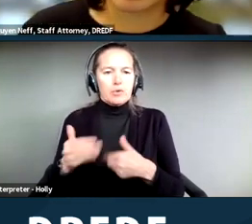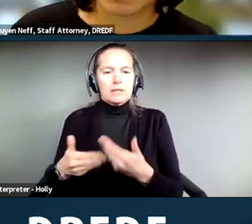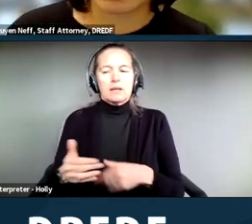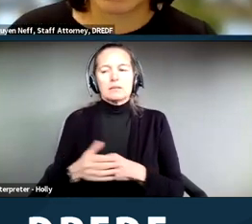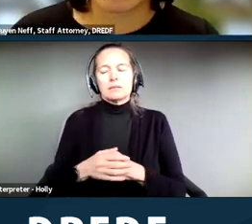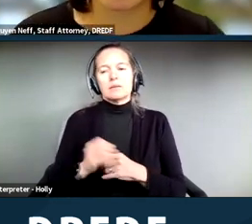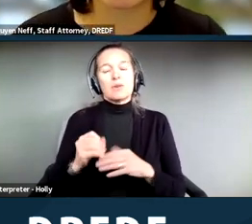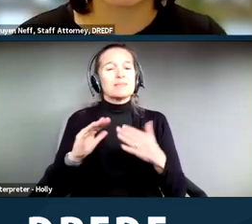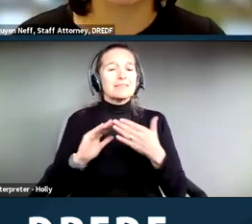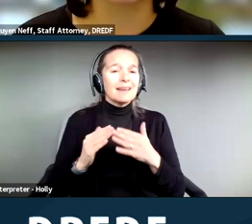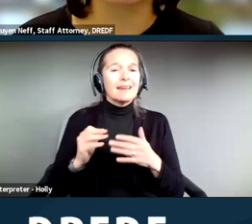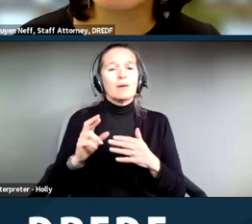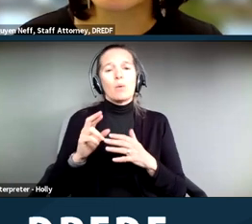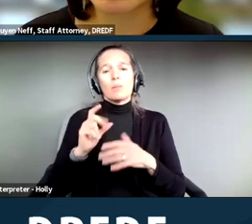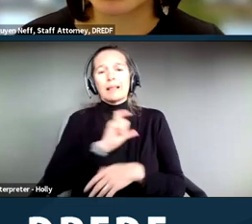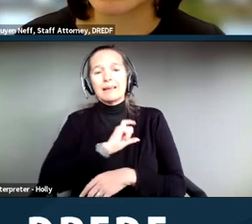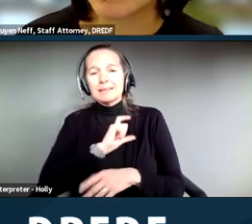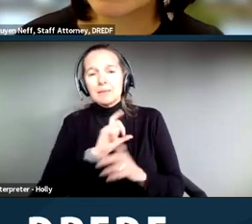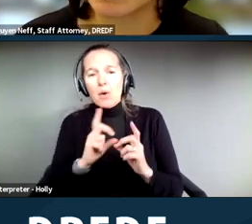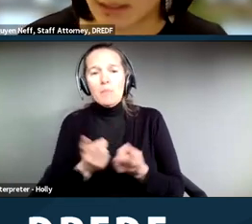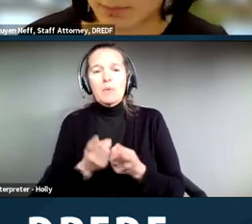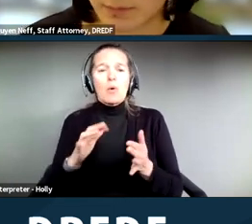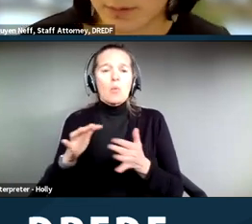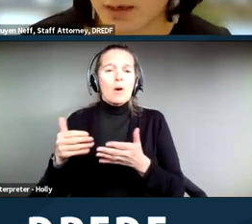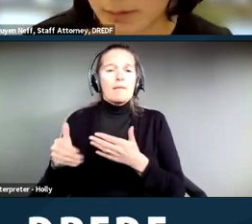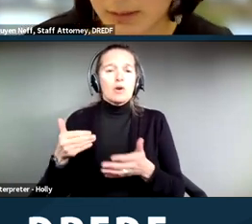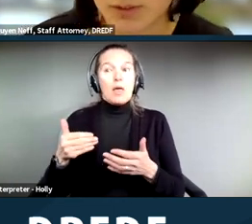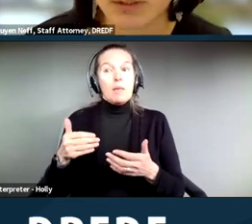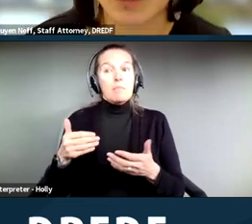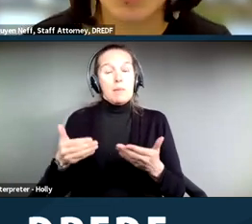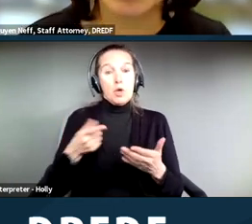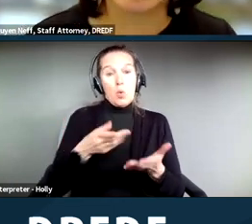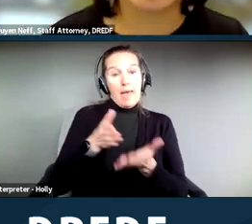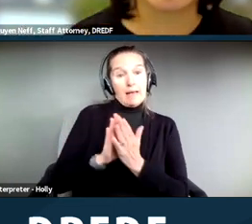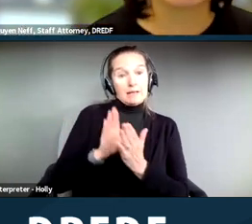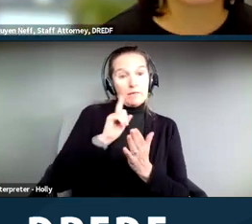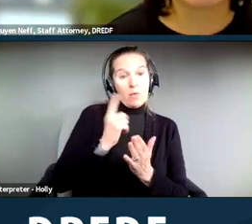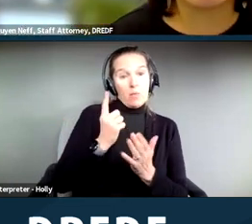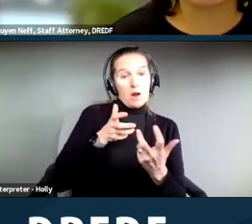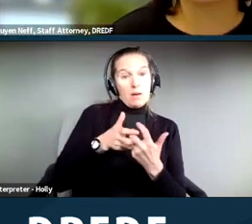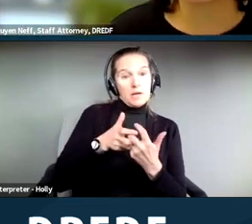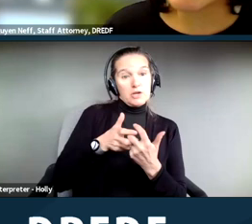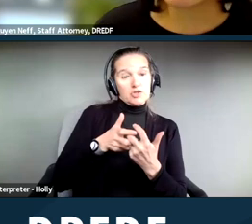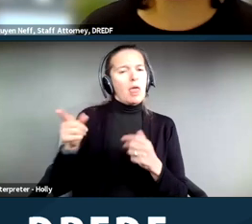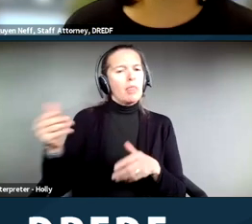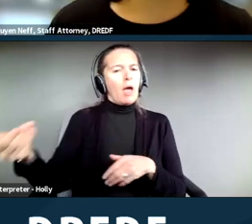whatever government agency may respond with a different type of accommodation. So, for example,